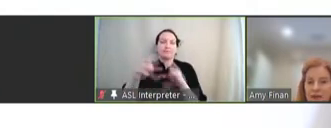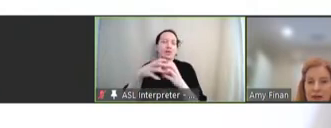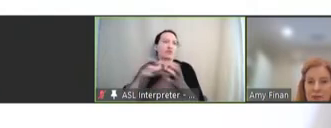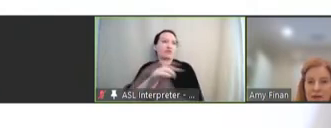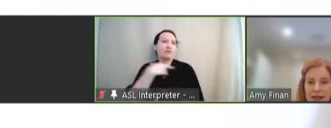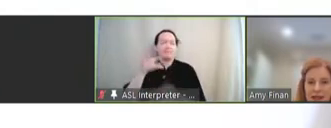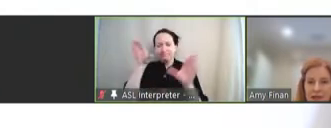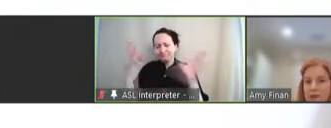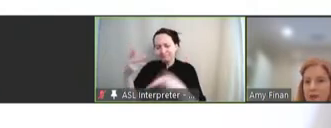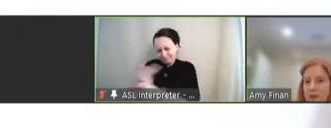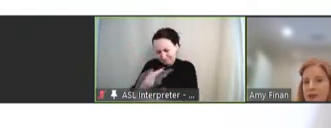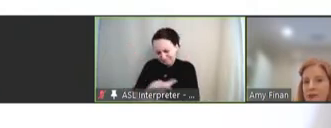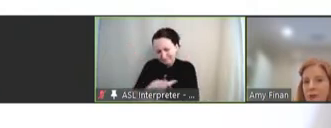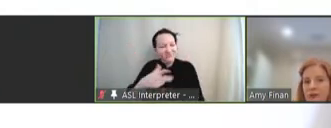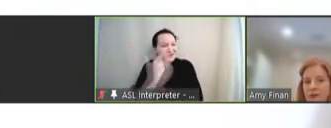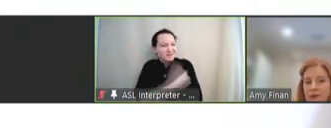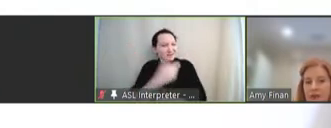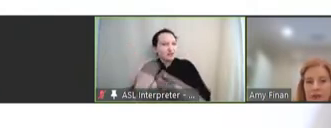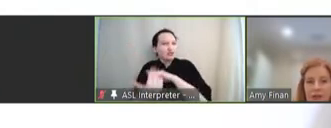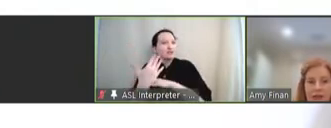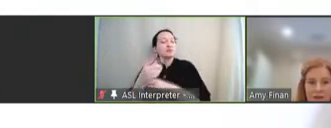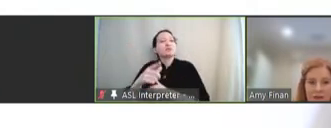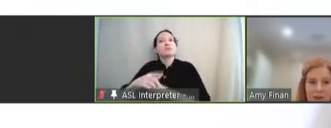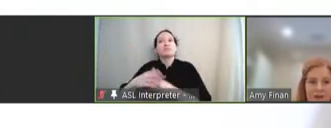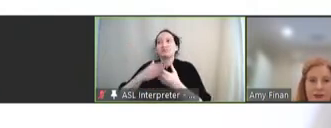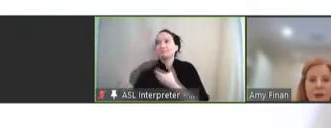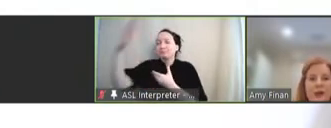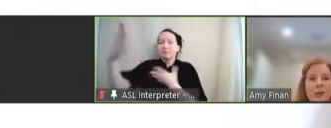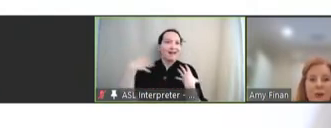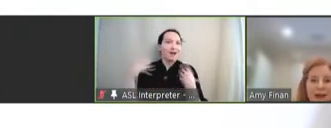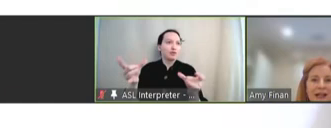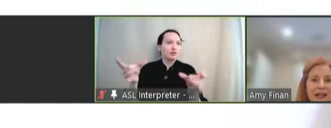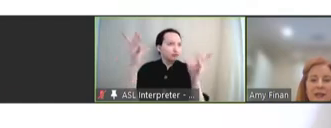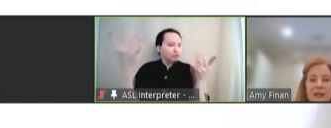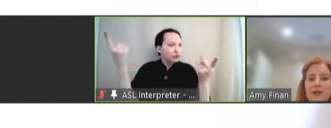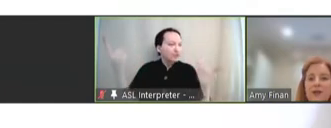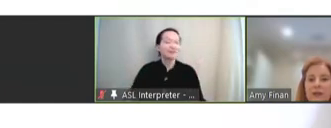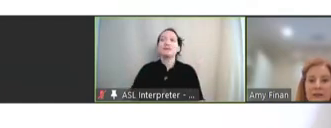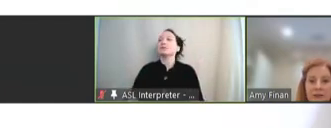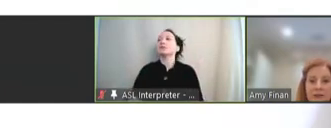developing vaccines to address the 21st Century health threats. BARDA has been instrumental in